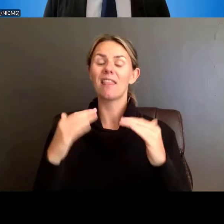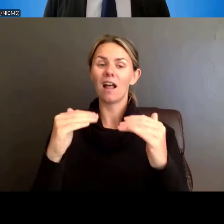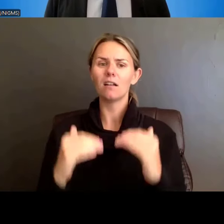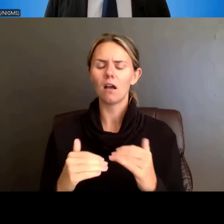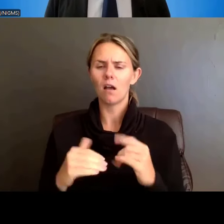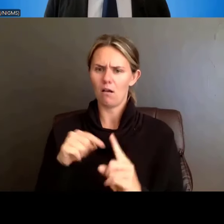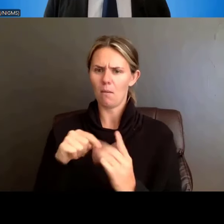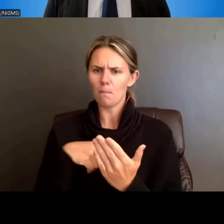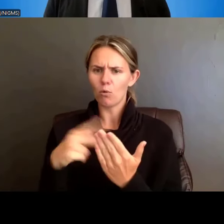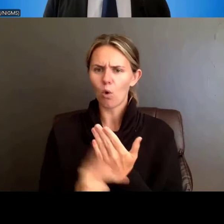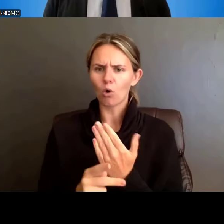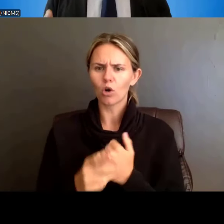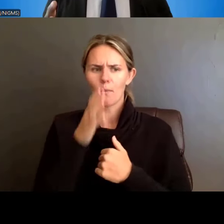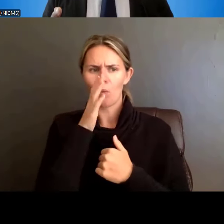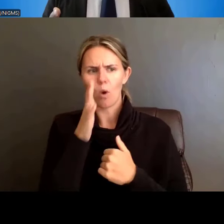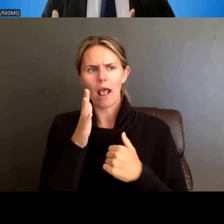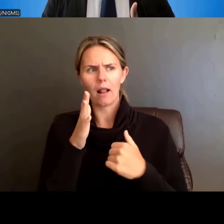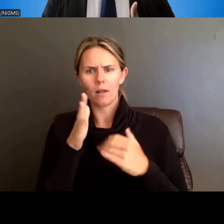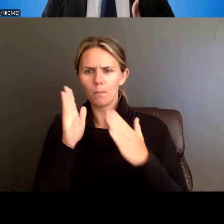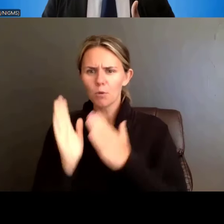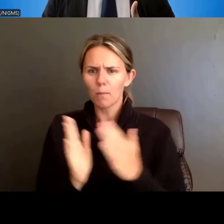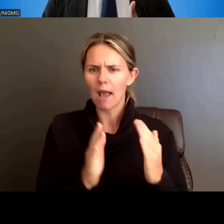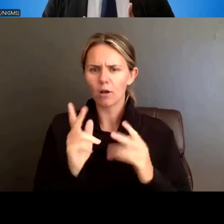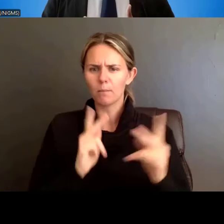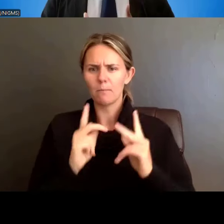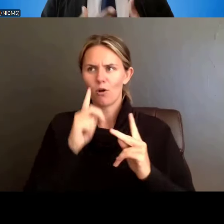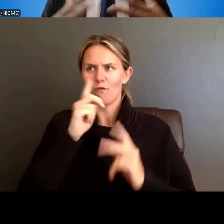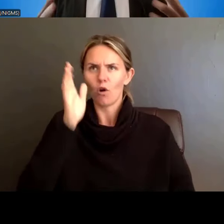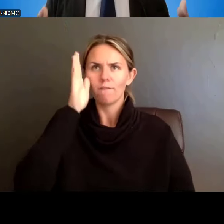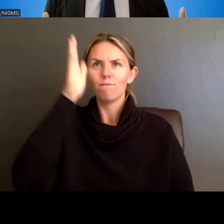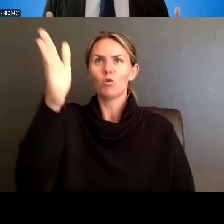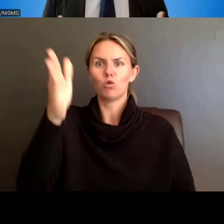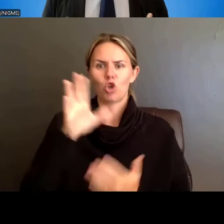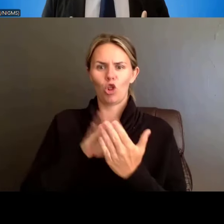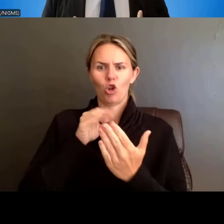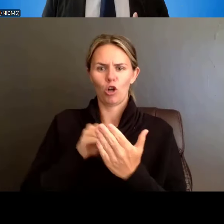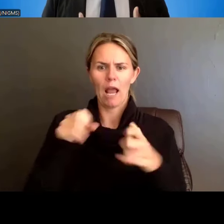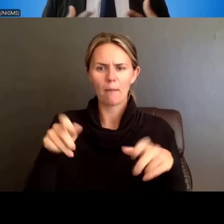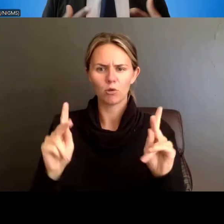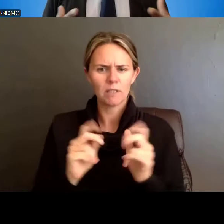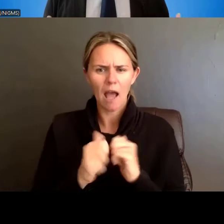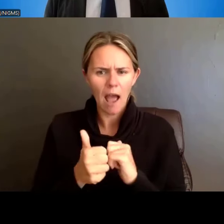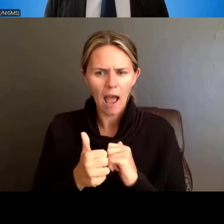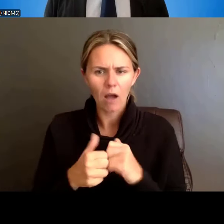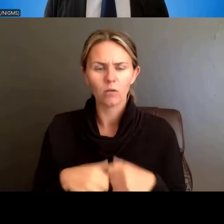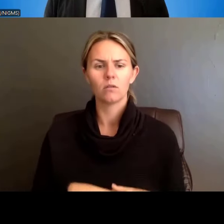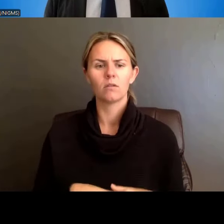we know that NIH training programs are flexible, but what are the appropriate learning opportunities?